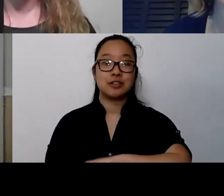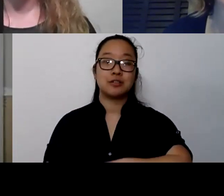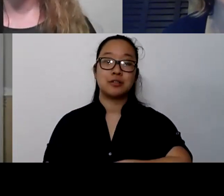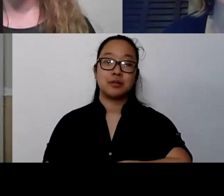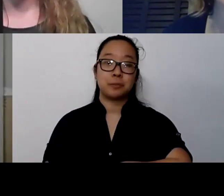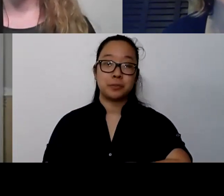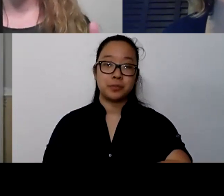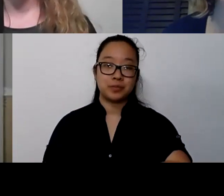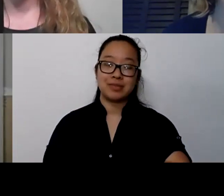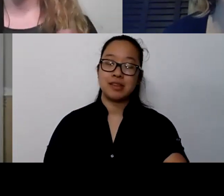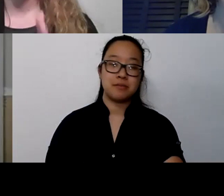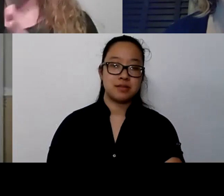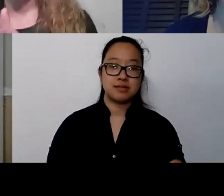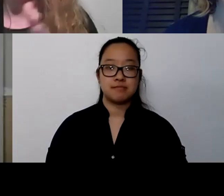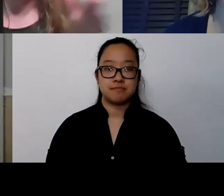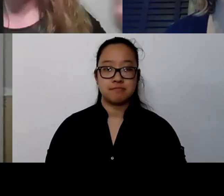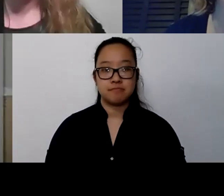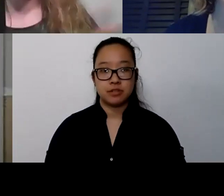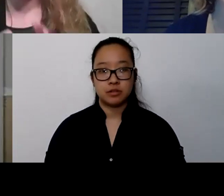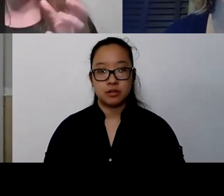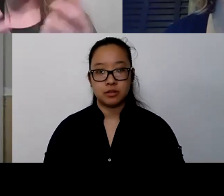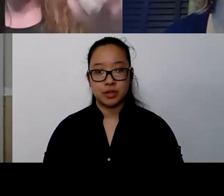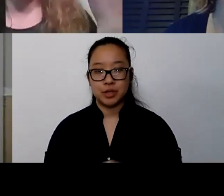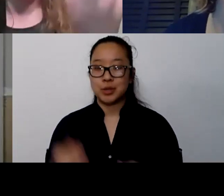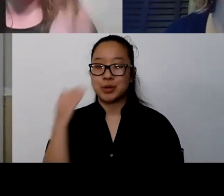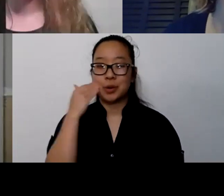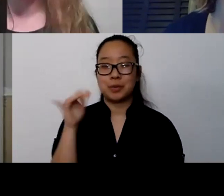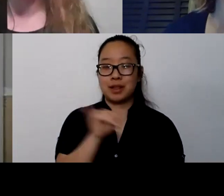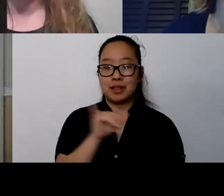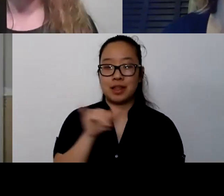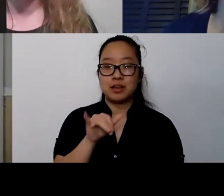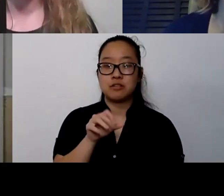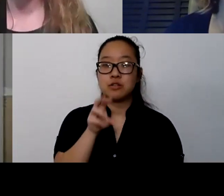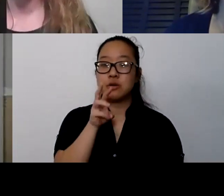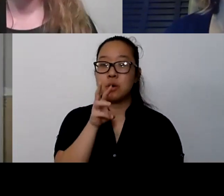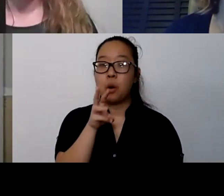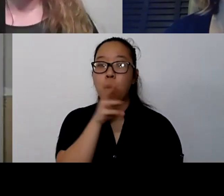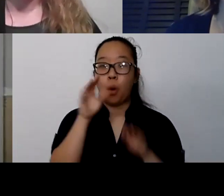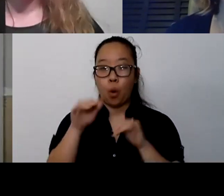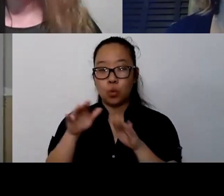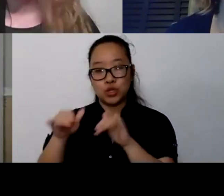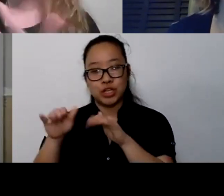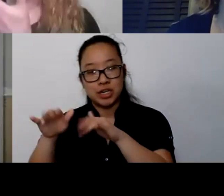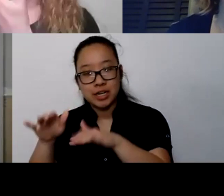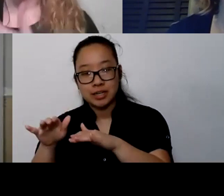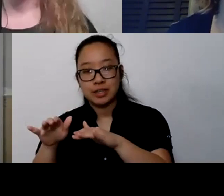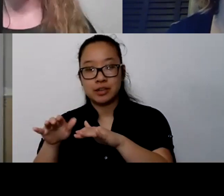It was almost kind of like a tide when the tide goes out, so we lost a lot in the beginning and now it's coming back.